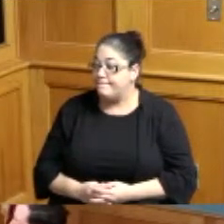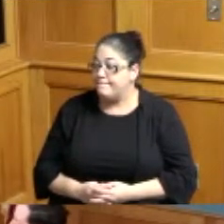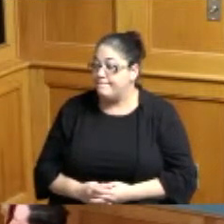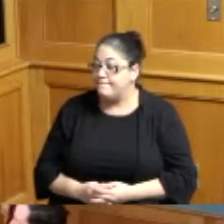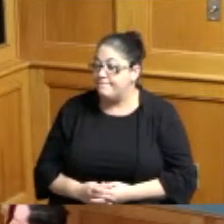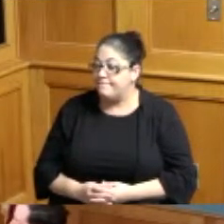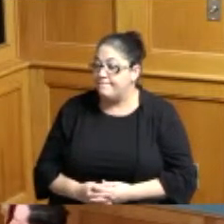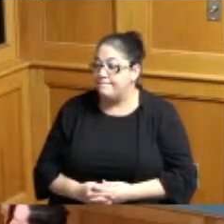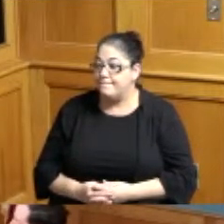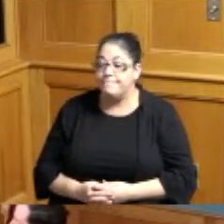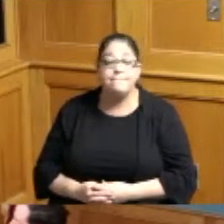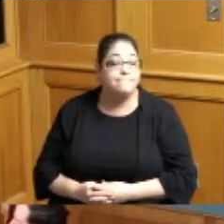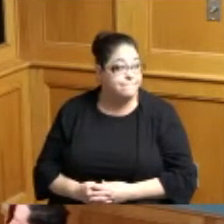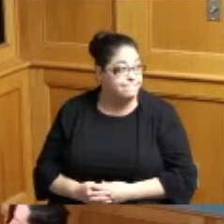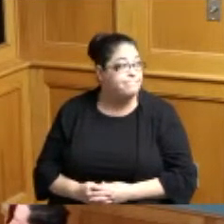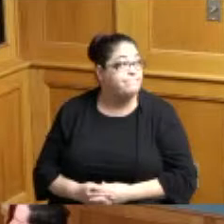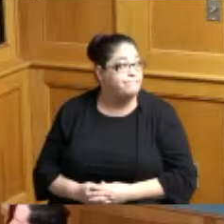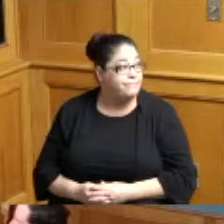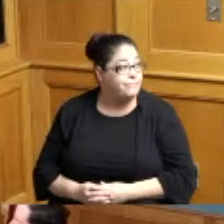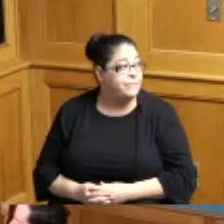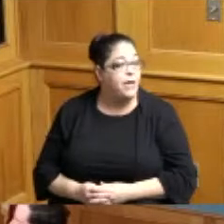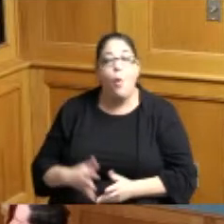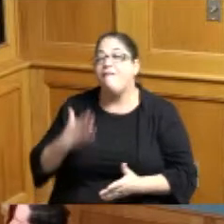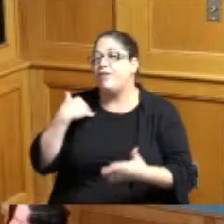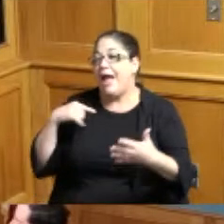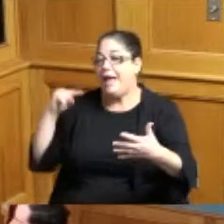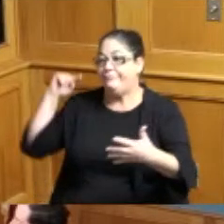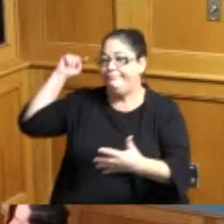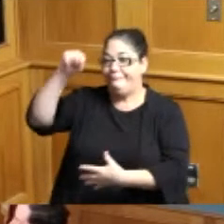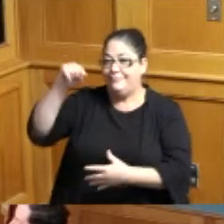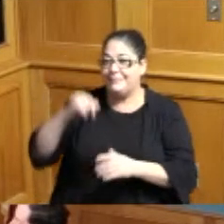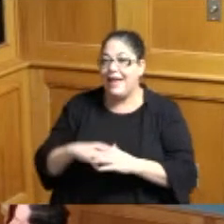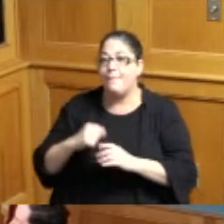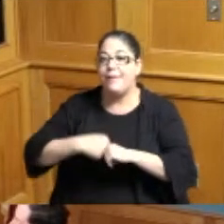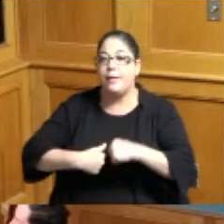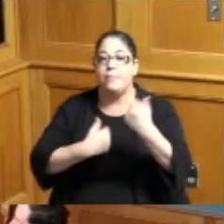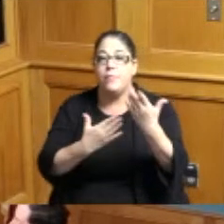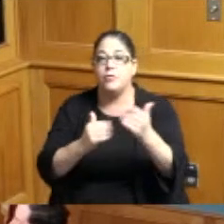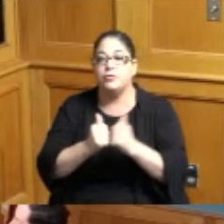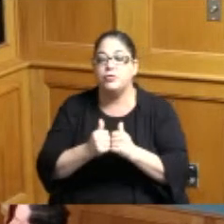just trying to forget that so so I'd like to make a motion for exec going to